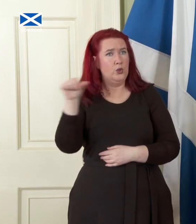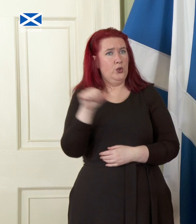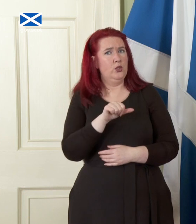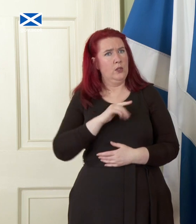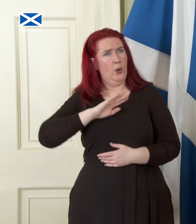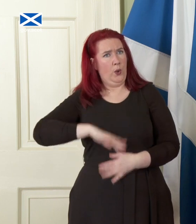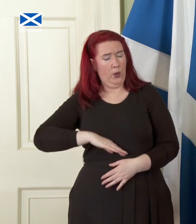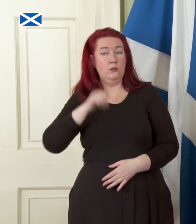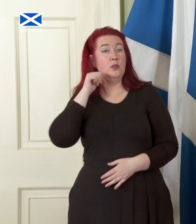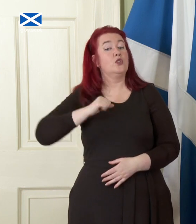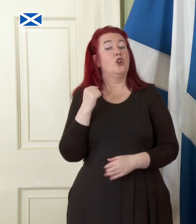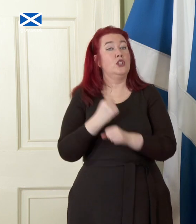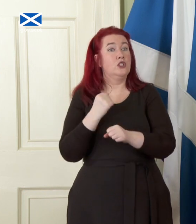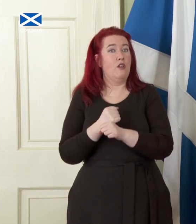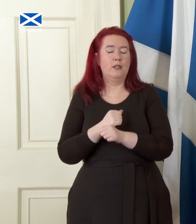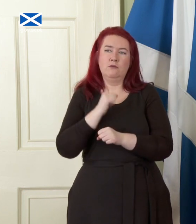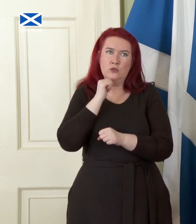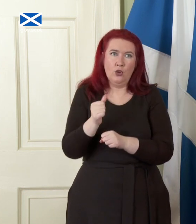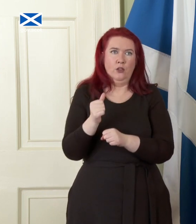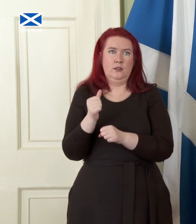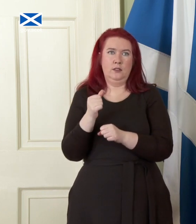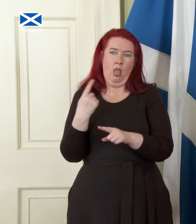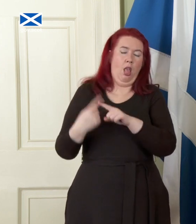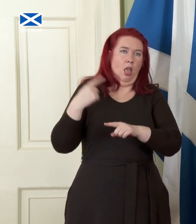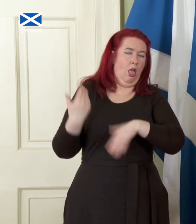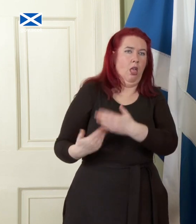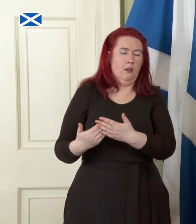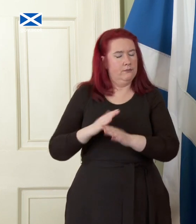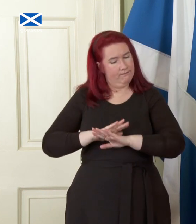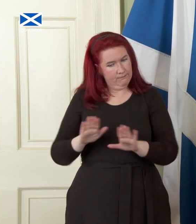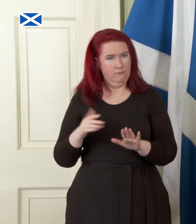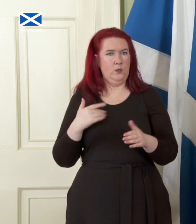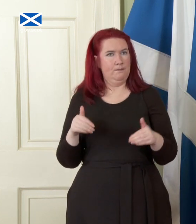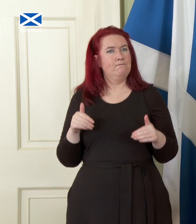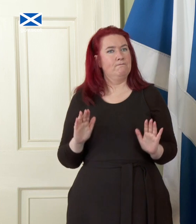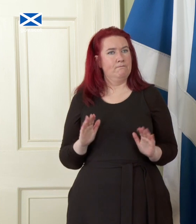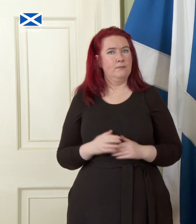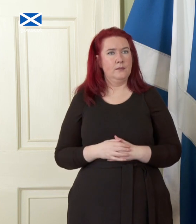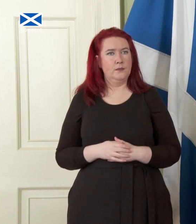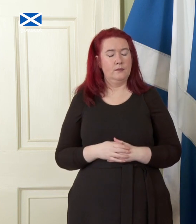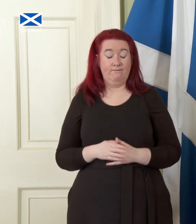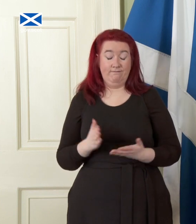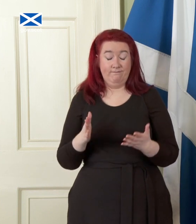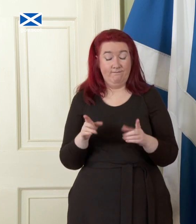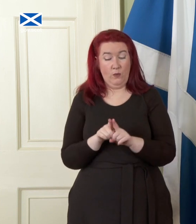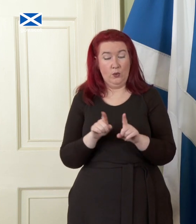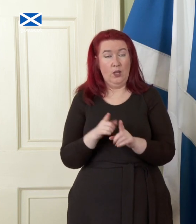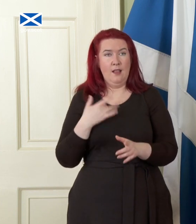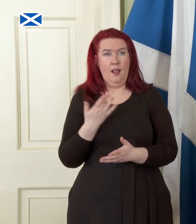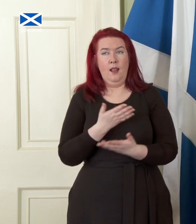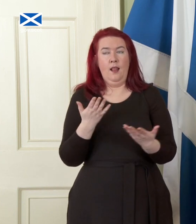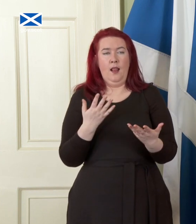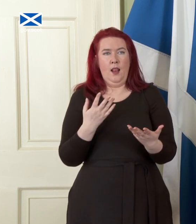Scottish Government did not act so rashly. It will also be galling, I think, that the one measure